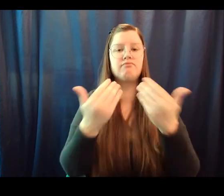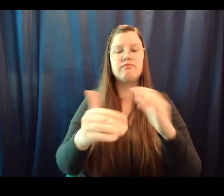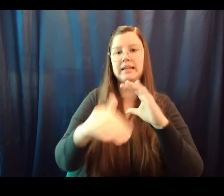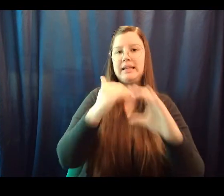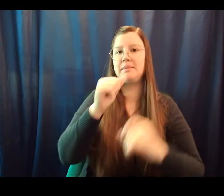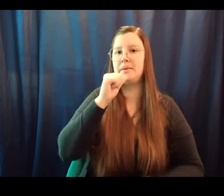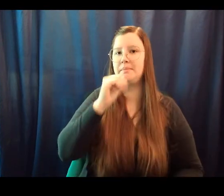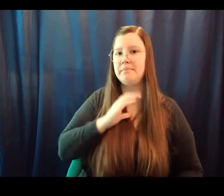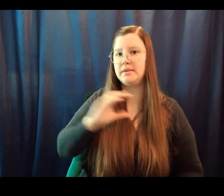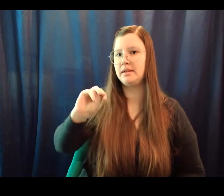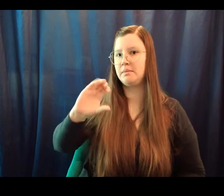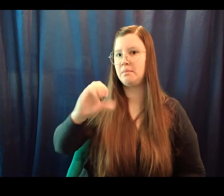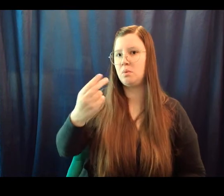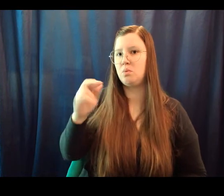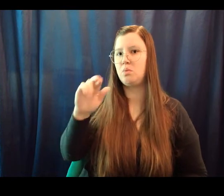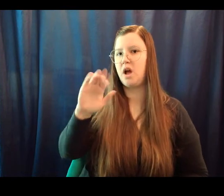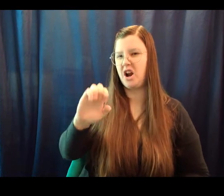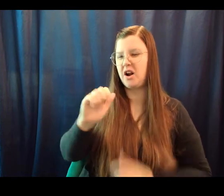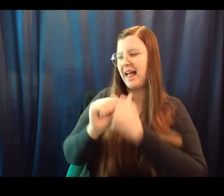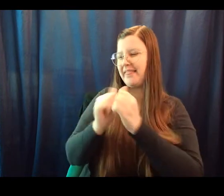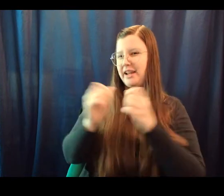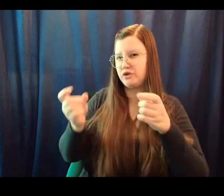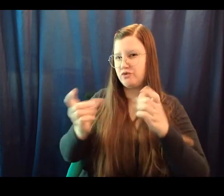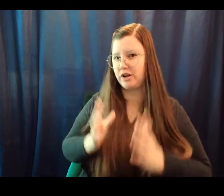For all updates related to fall sports including schedules